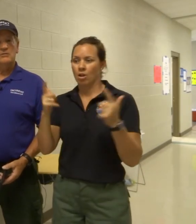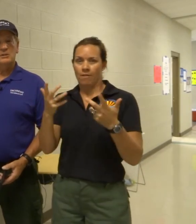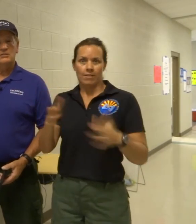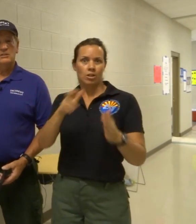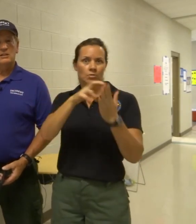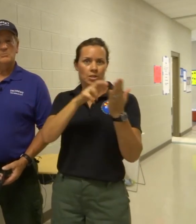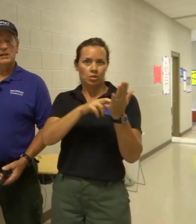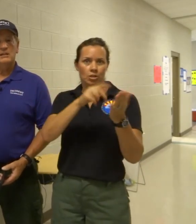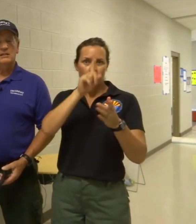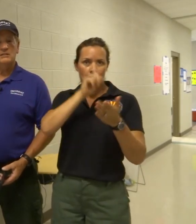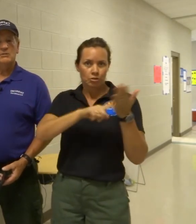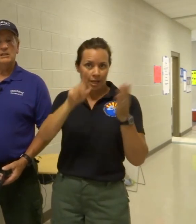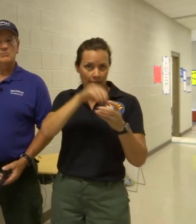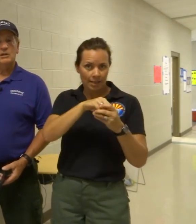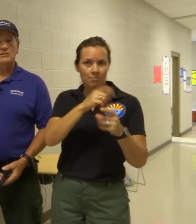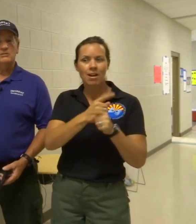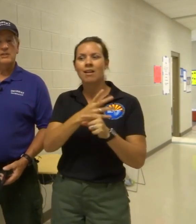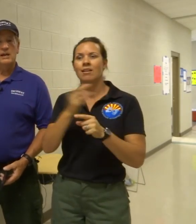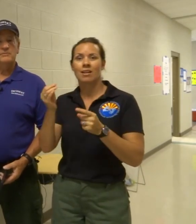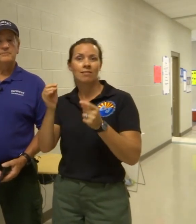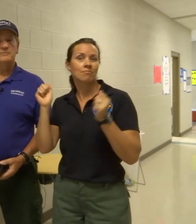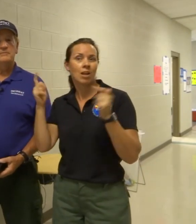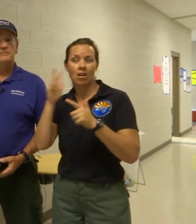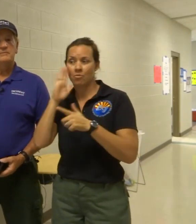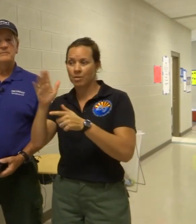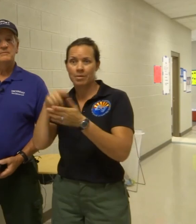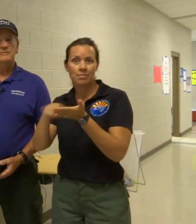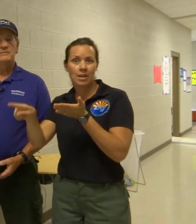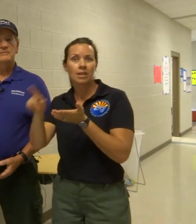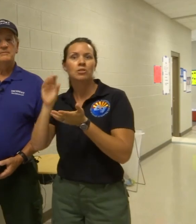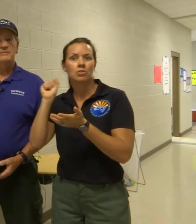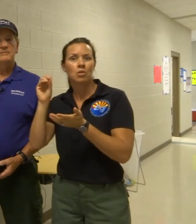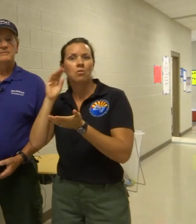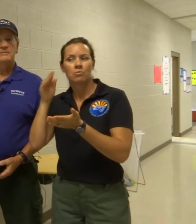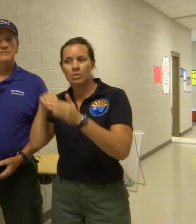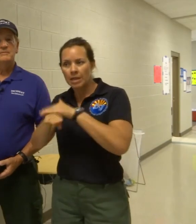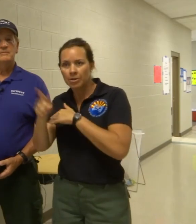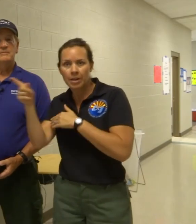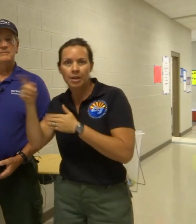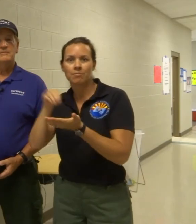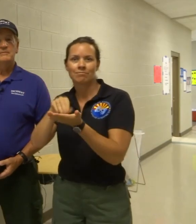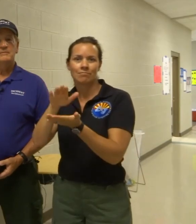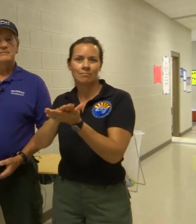Everybody is going to get paid and this is how we keep records of that.